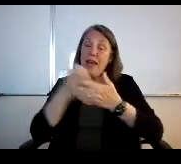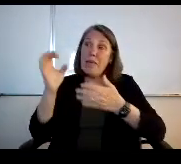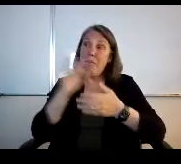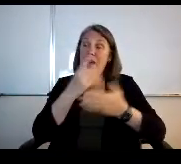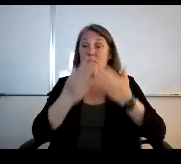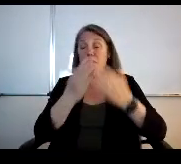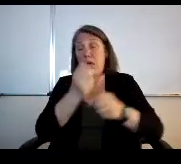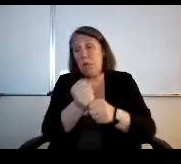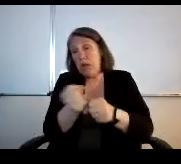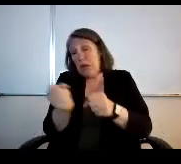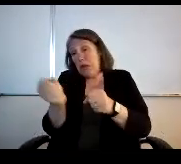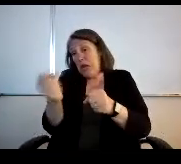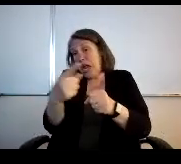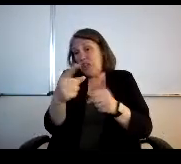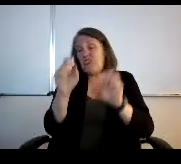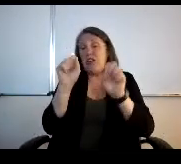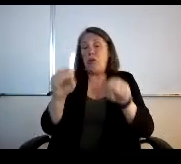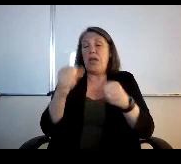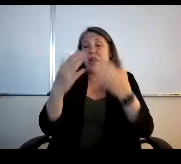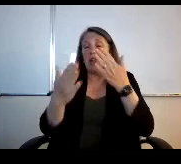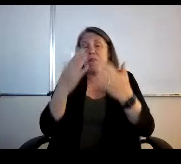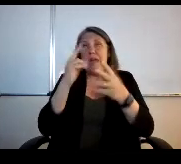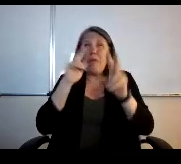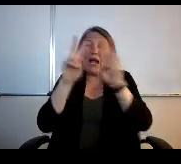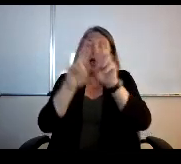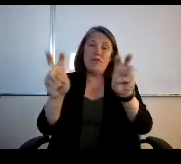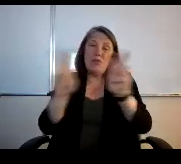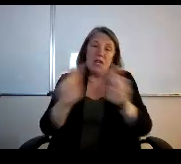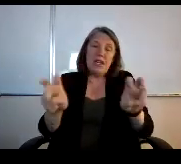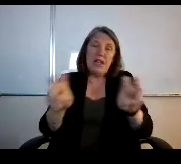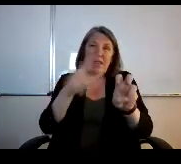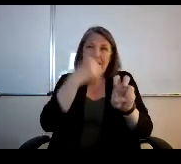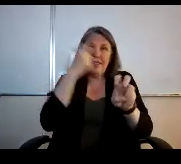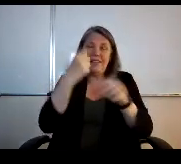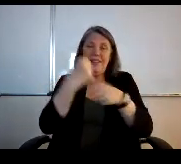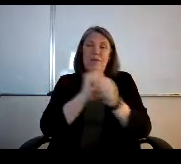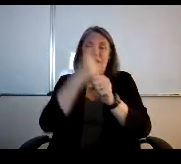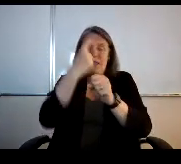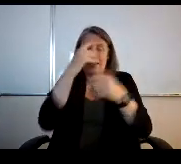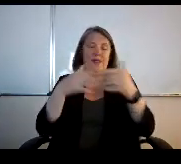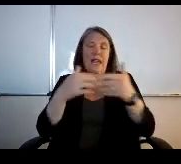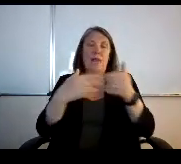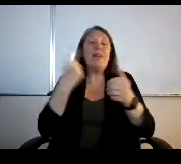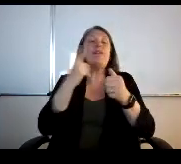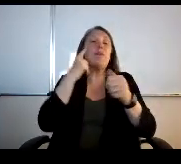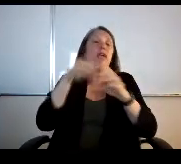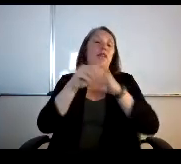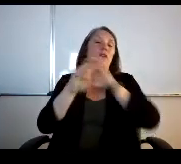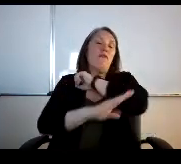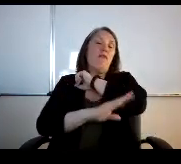next year or something that we could kind of look into that 'cause I absolutely it makes sense anyway. Something in the pool for sure.